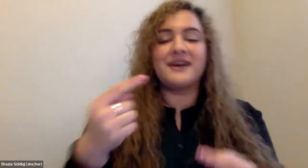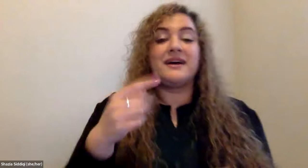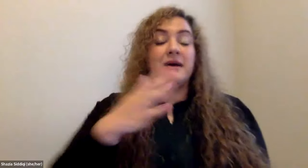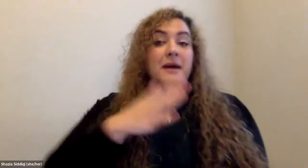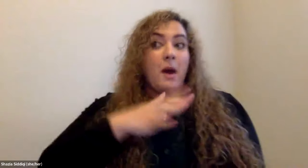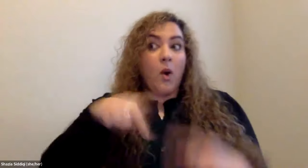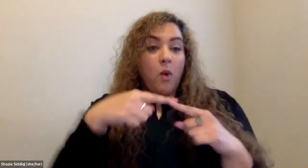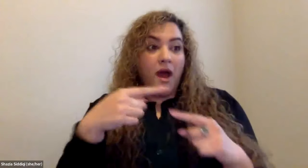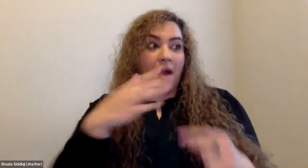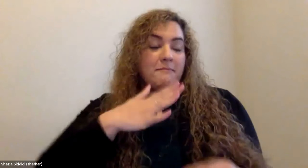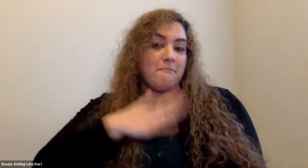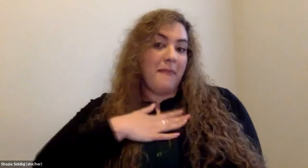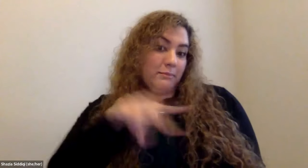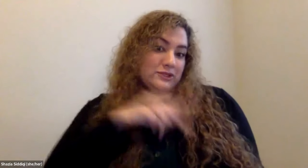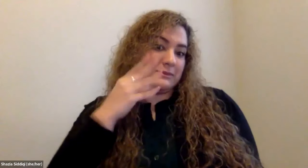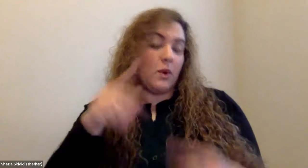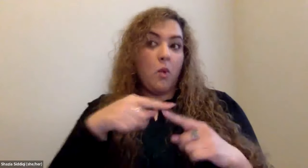Cristine Saunders: i'm a scientist and i've been doing research.